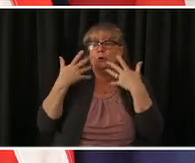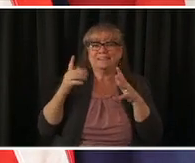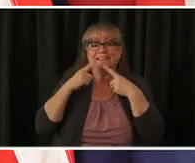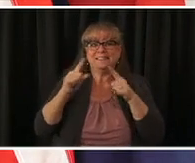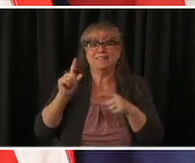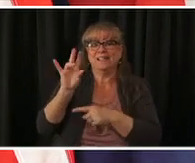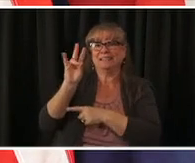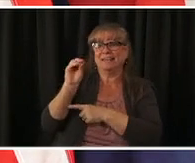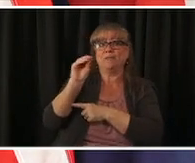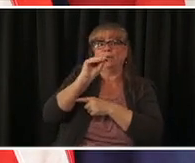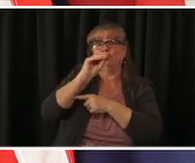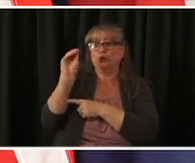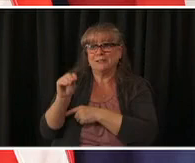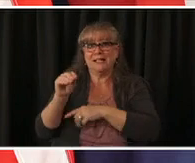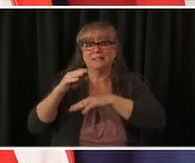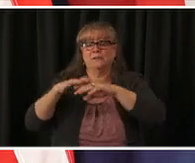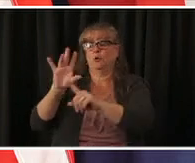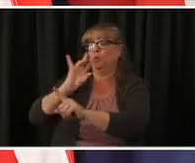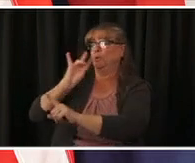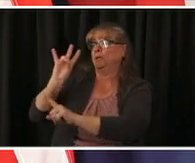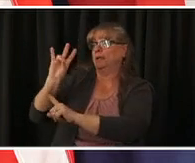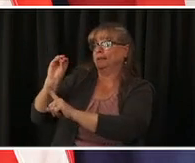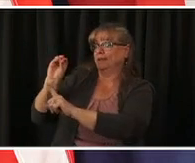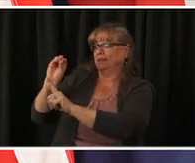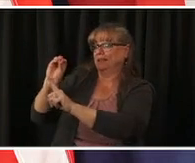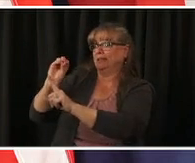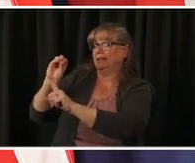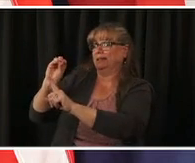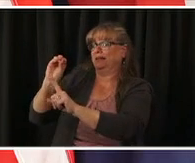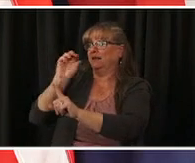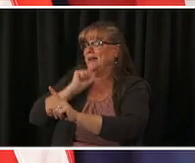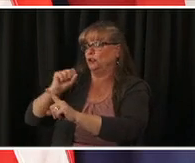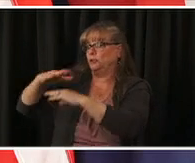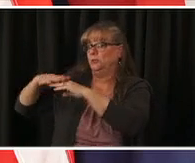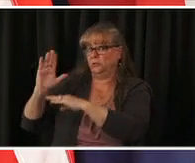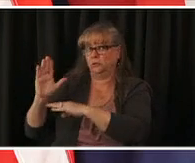in 70 and older and today i'm proud to announce that that uh even more people stepping up have